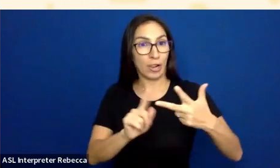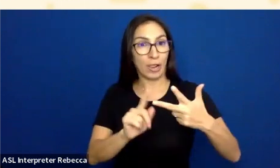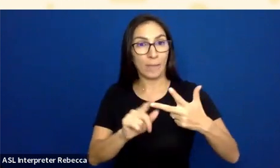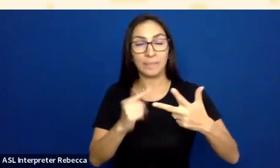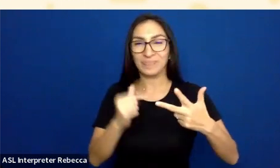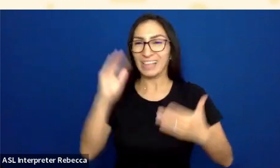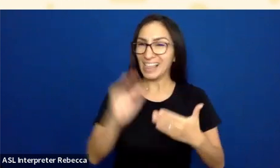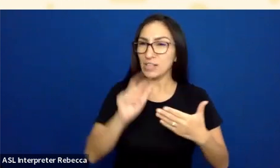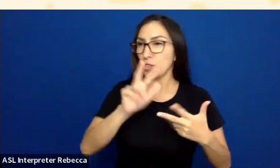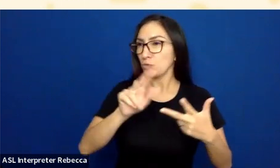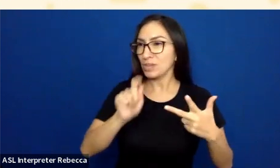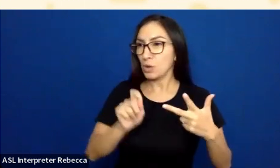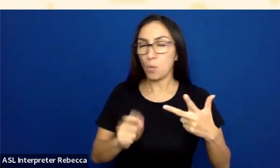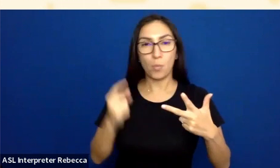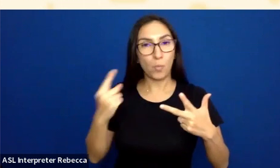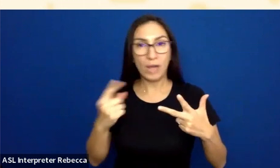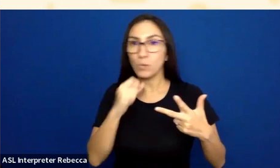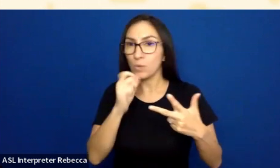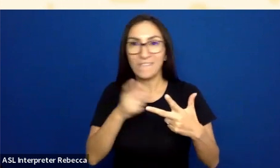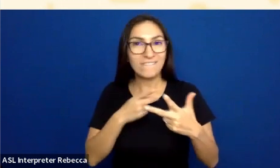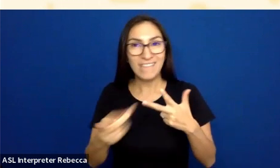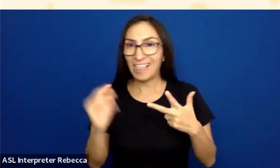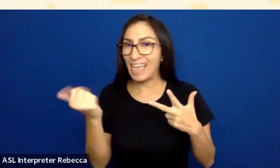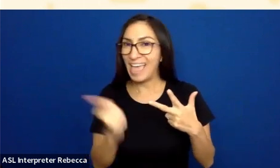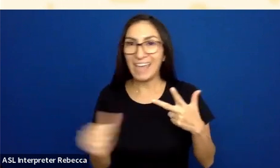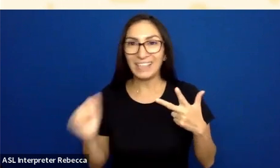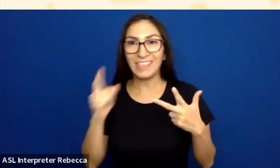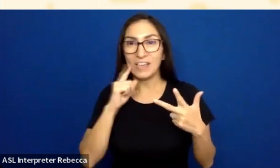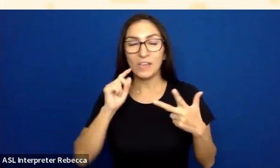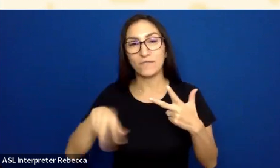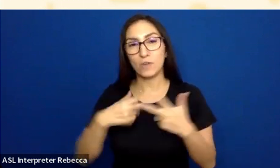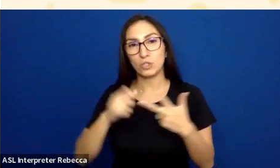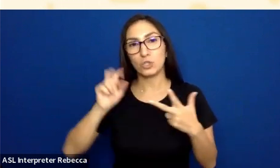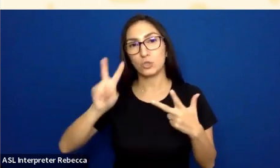would not fail anything in version 2.1. So there is a version 2.2.